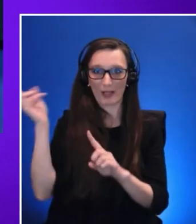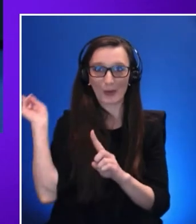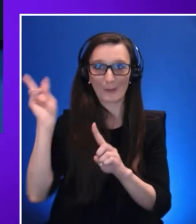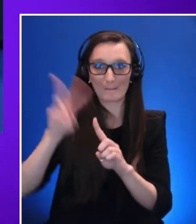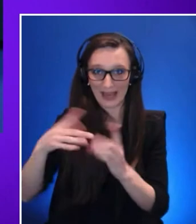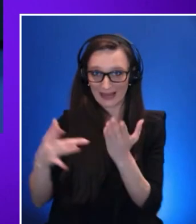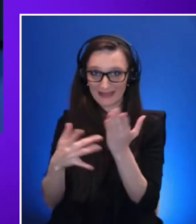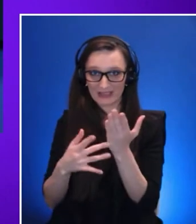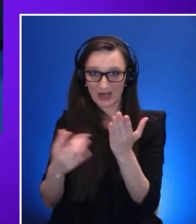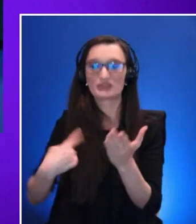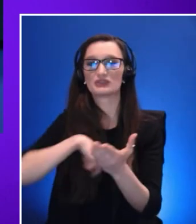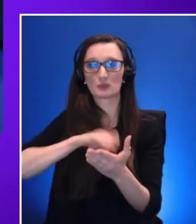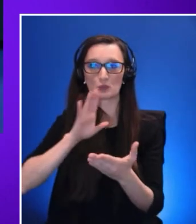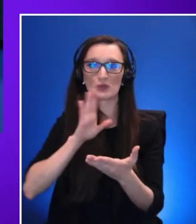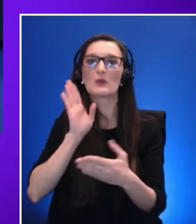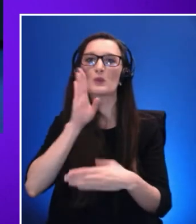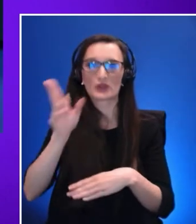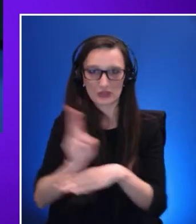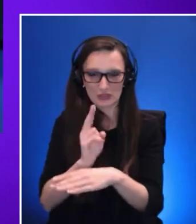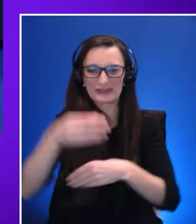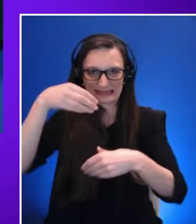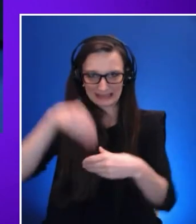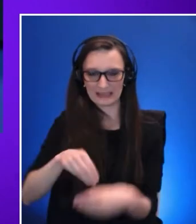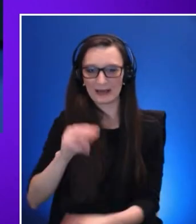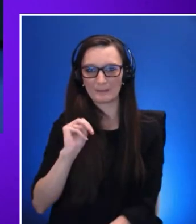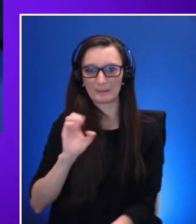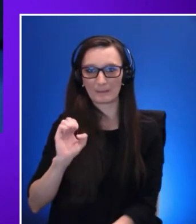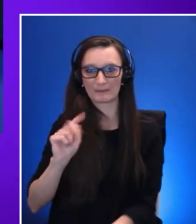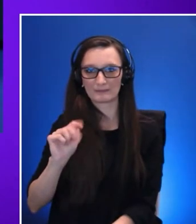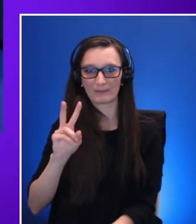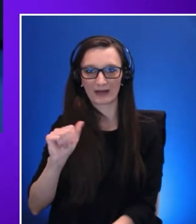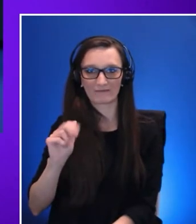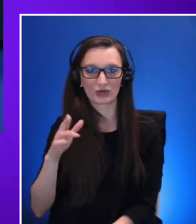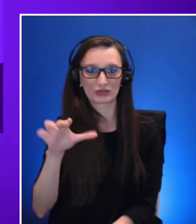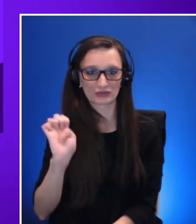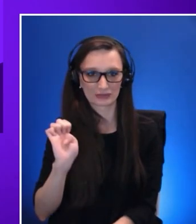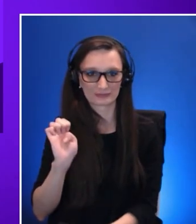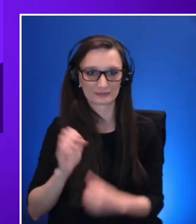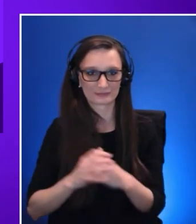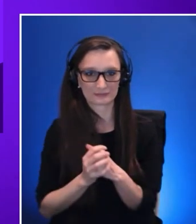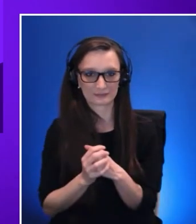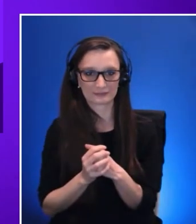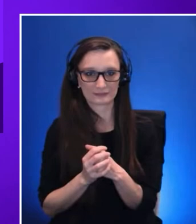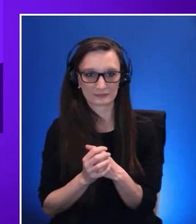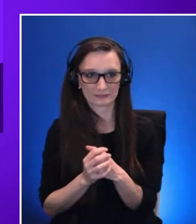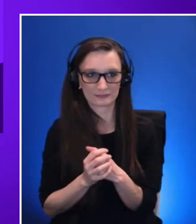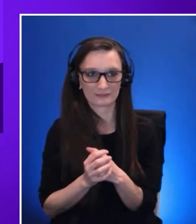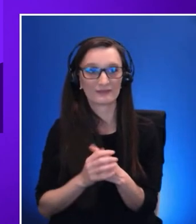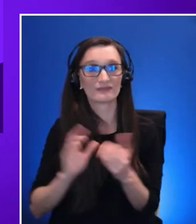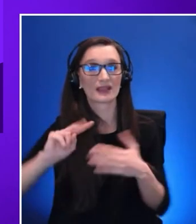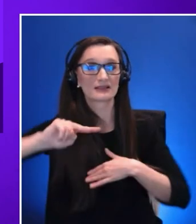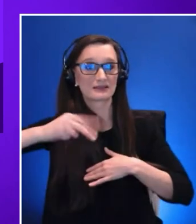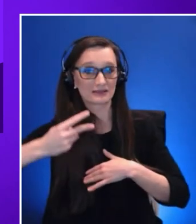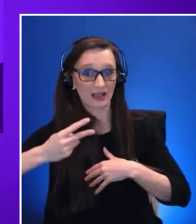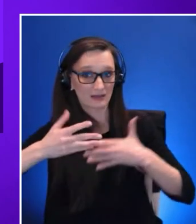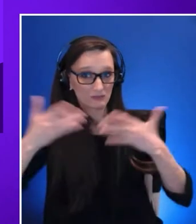in the metaverse. The second image that we have in this screen is about a person from our team